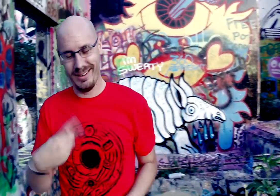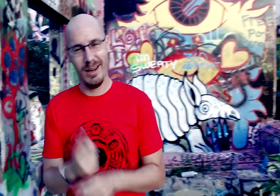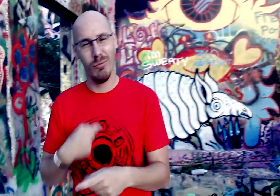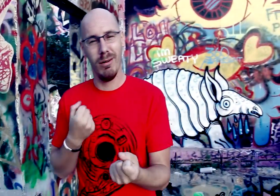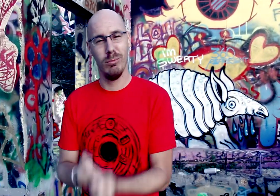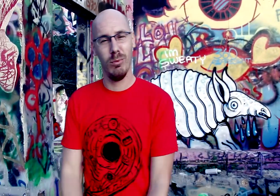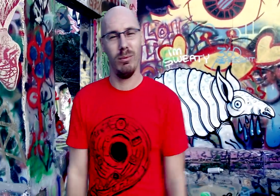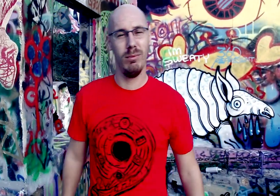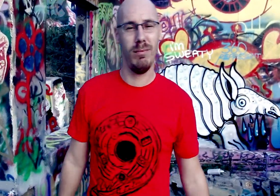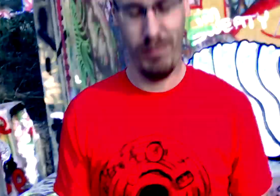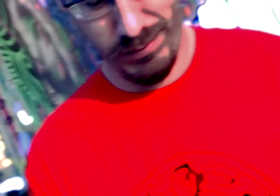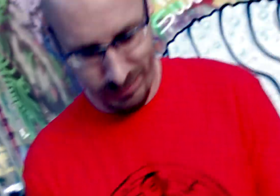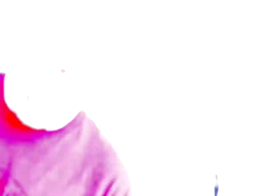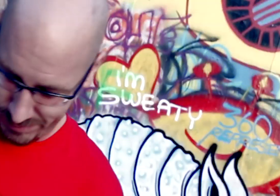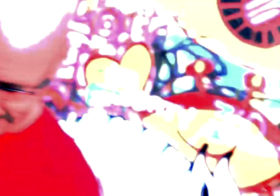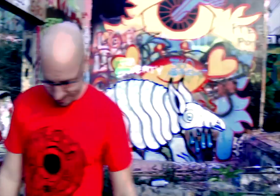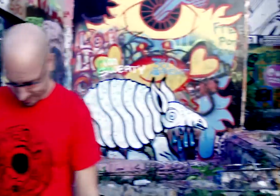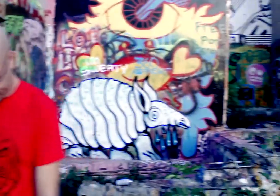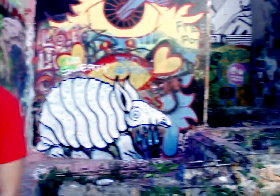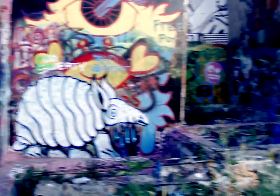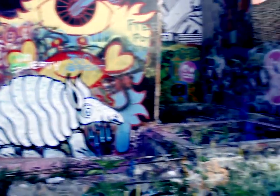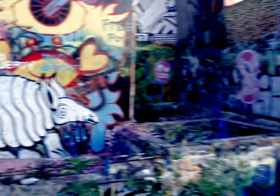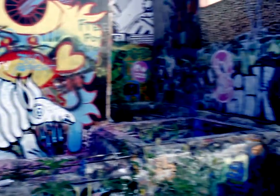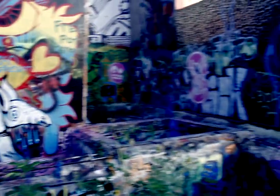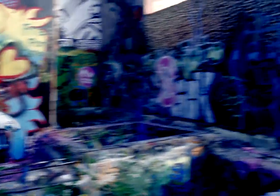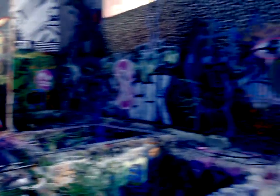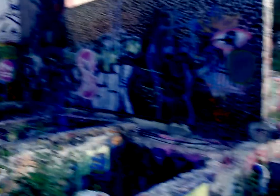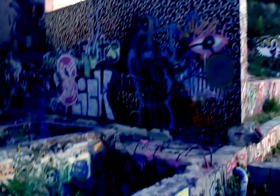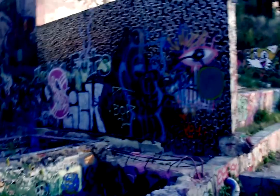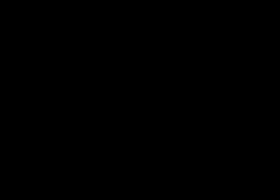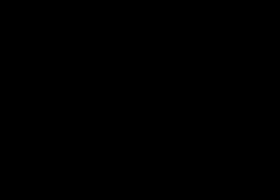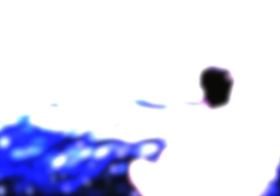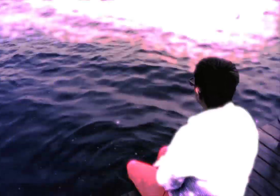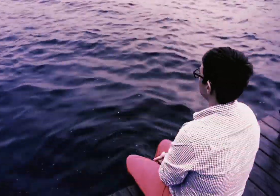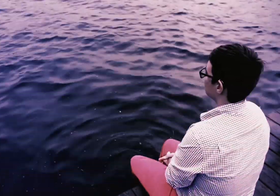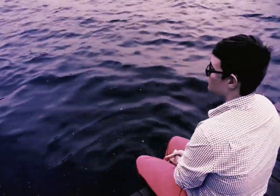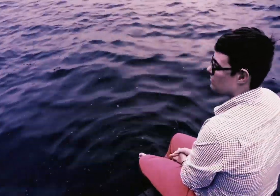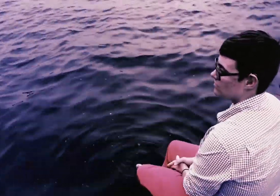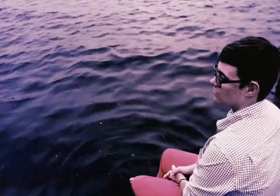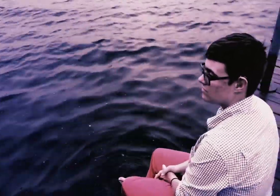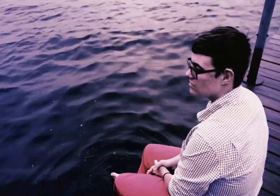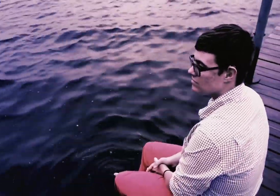No freedom till we're equal, damn right I support it